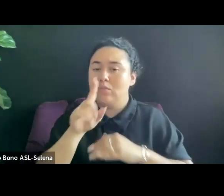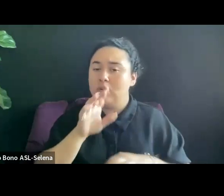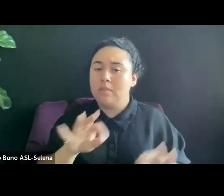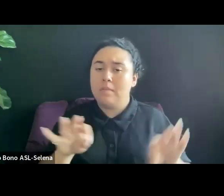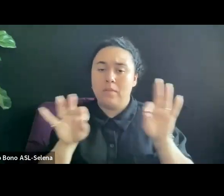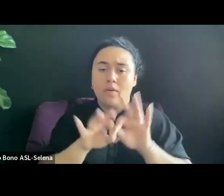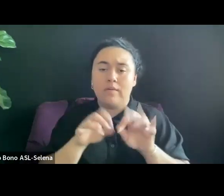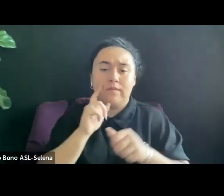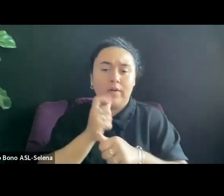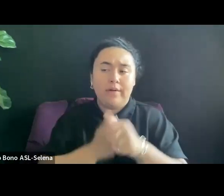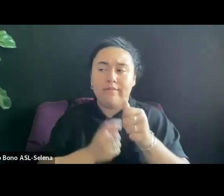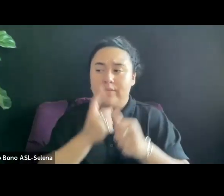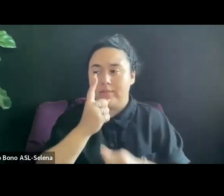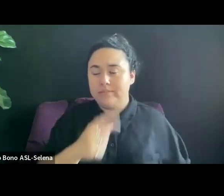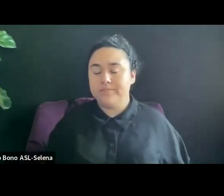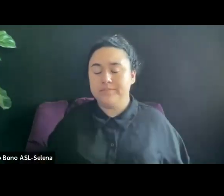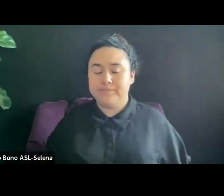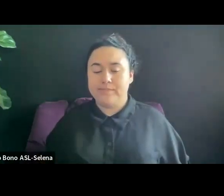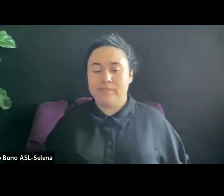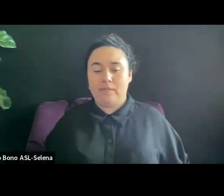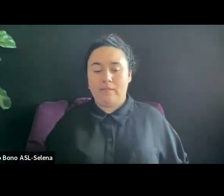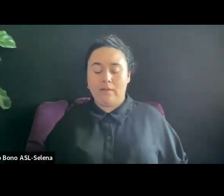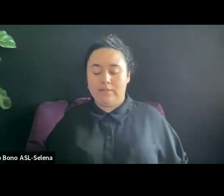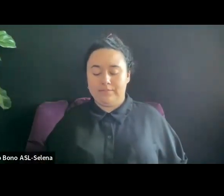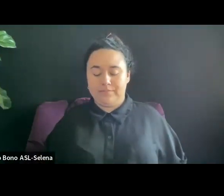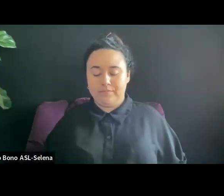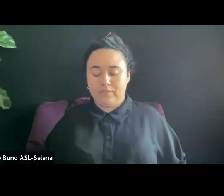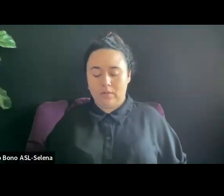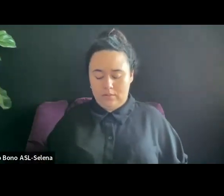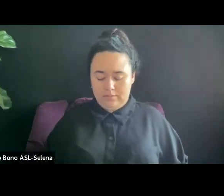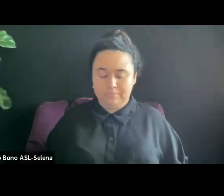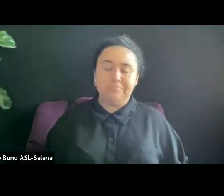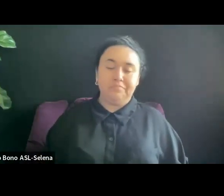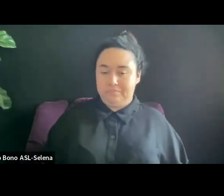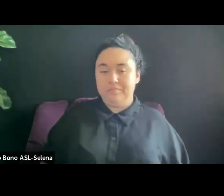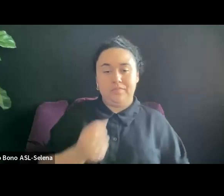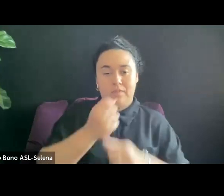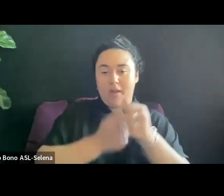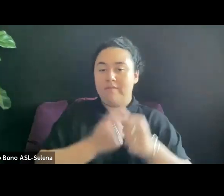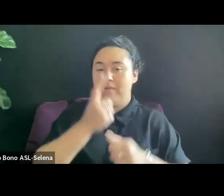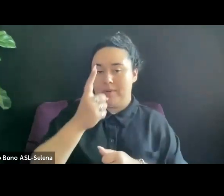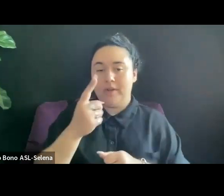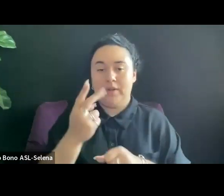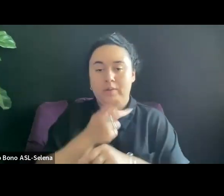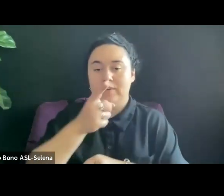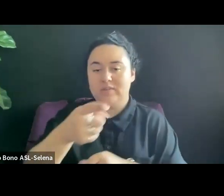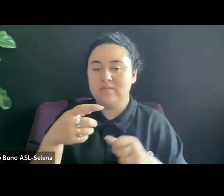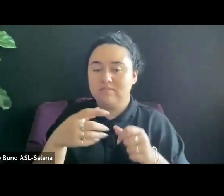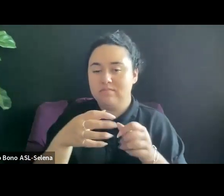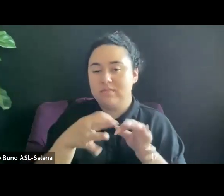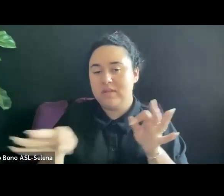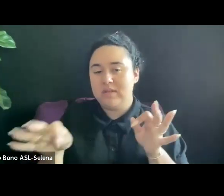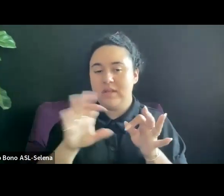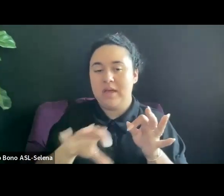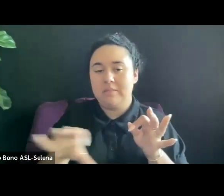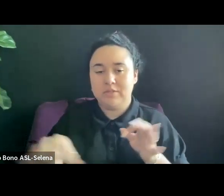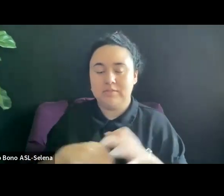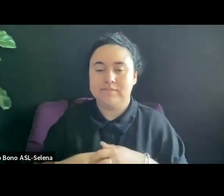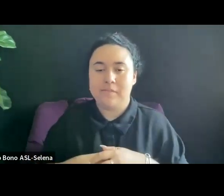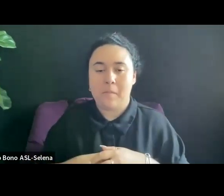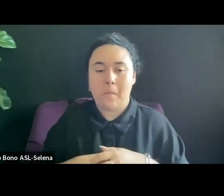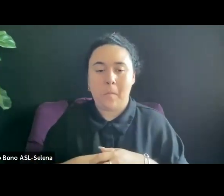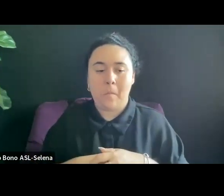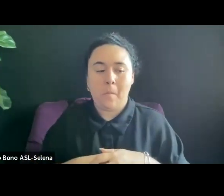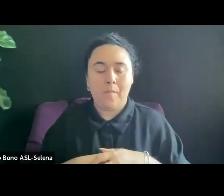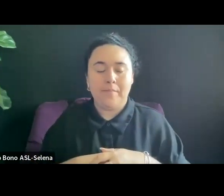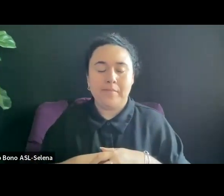EVERYBODY USES THIS.